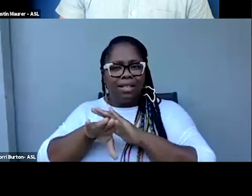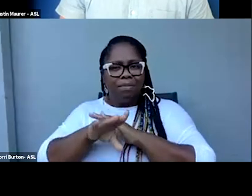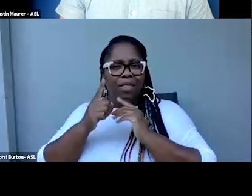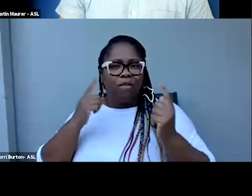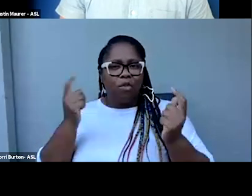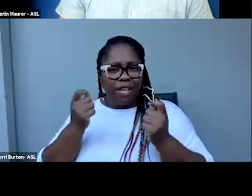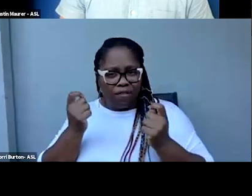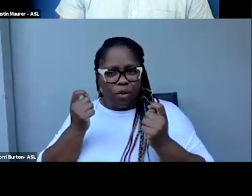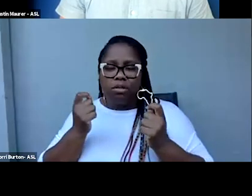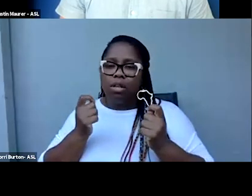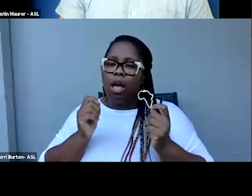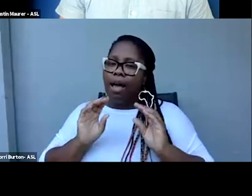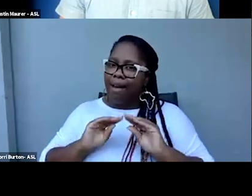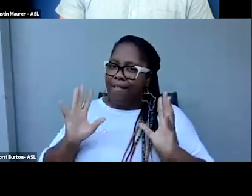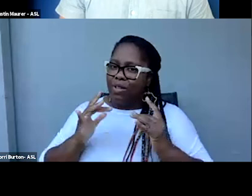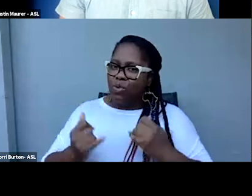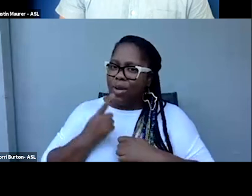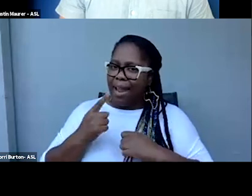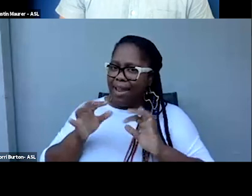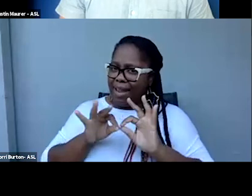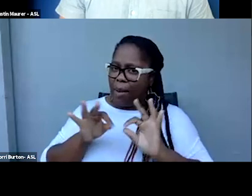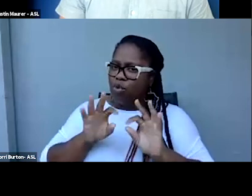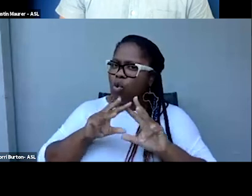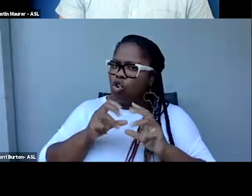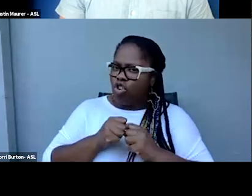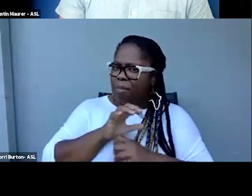And obviously today's caption workshop is part of that roadmap, right?